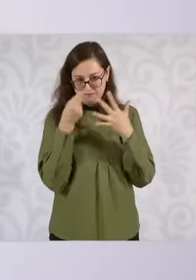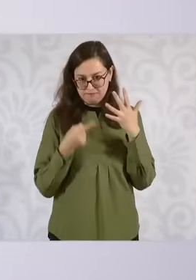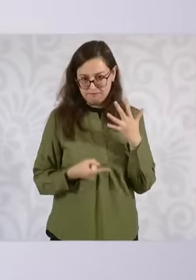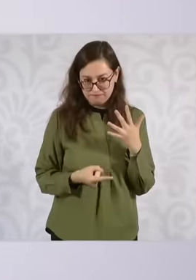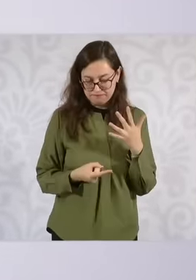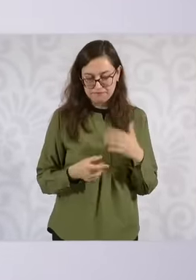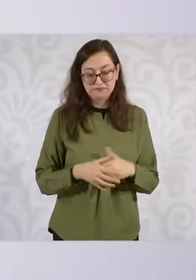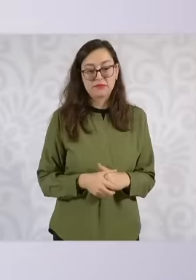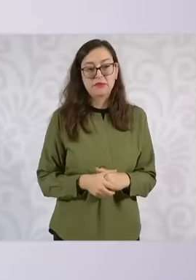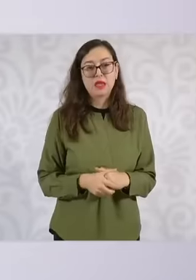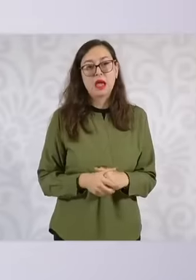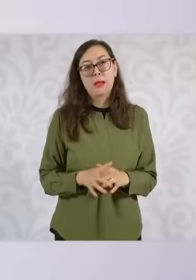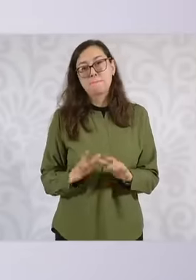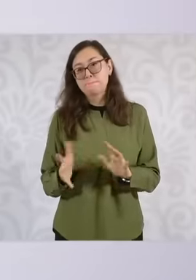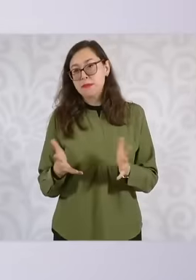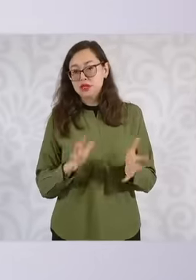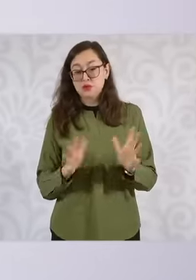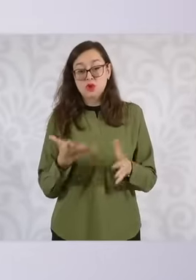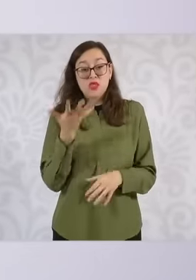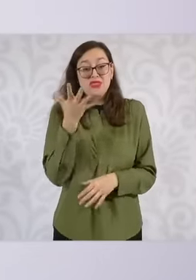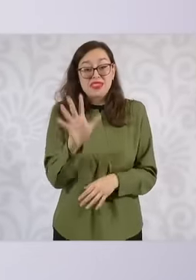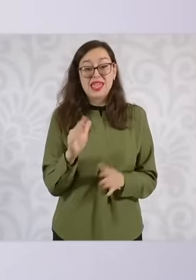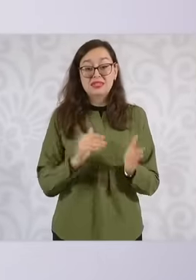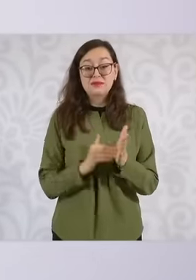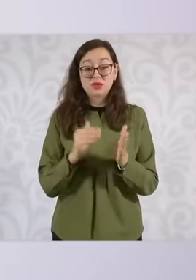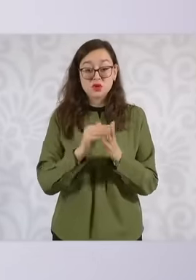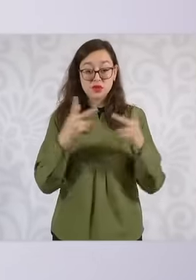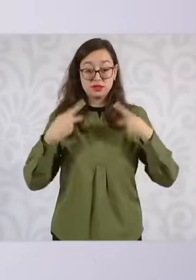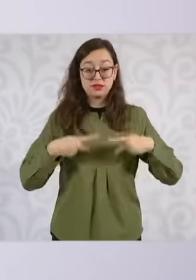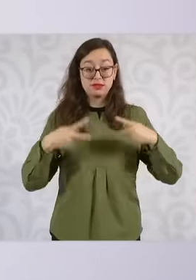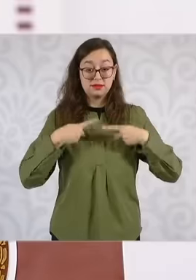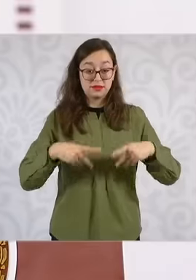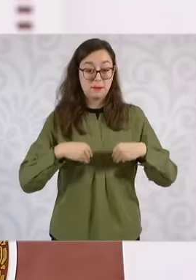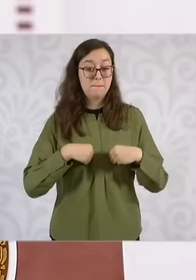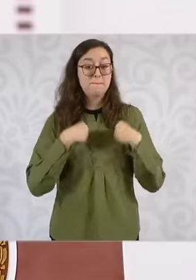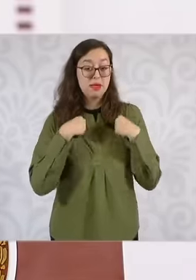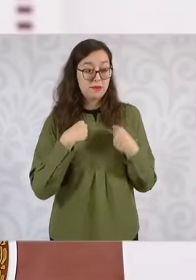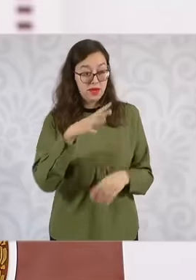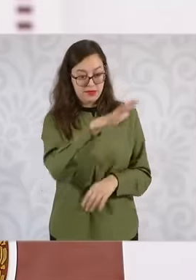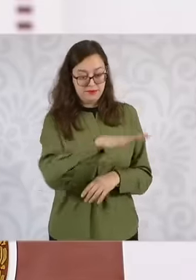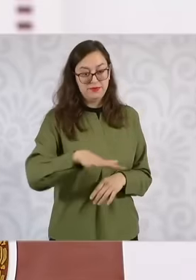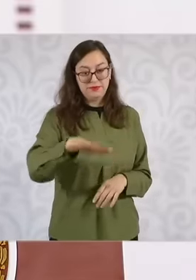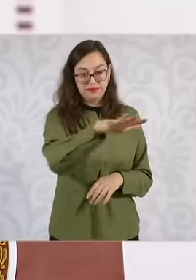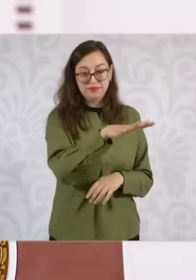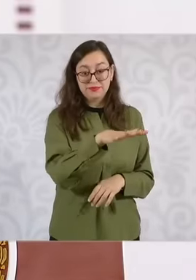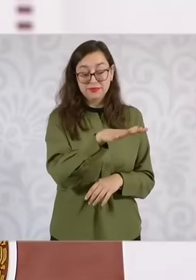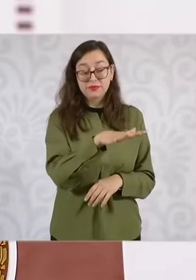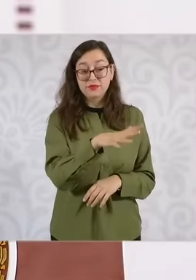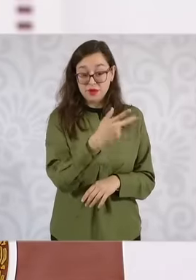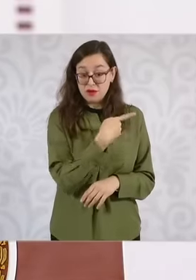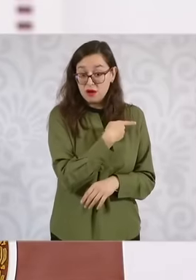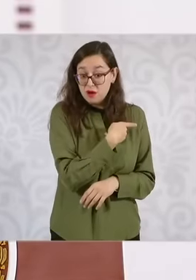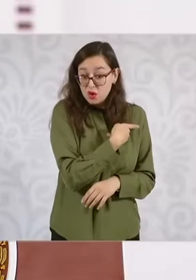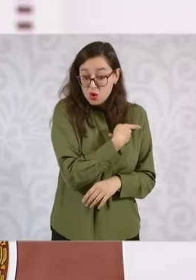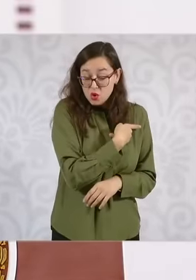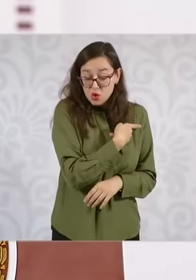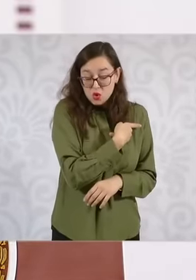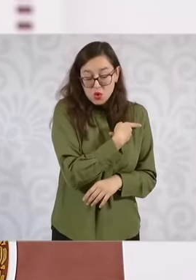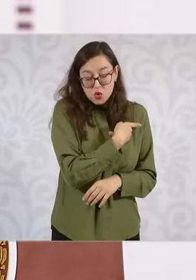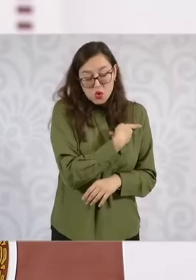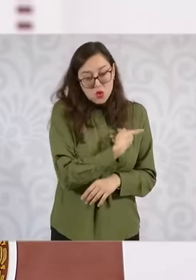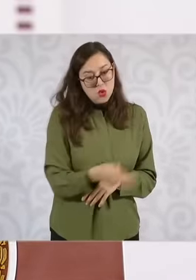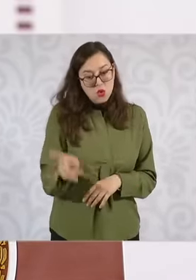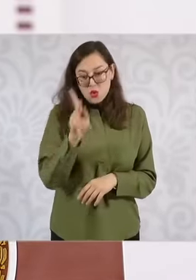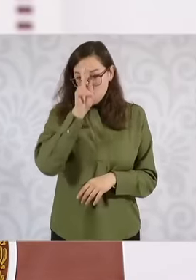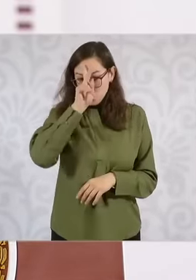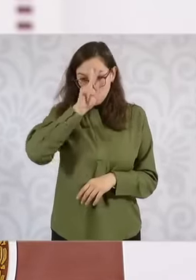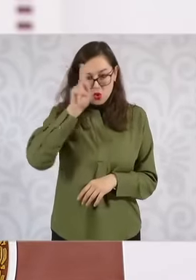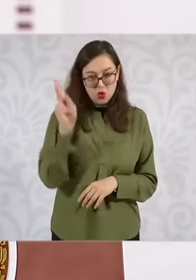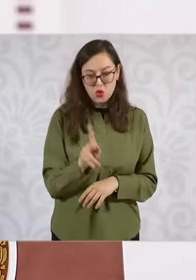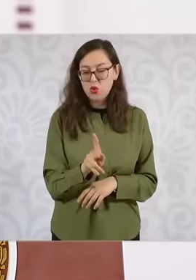10 million inhabitants in the country has levels of extreme poverty, teacher